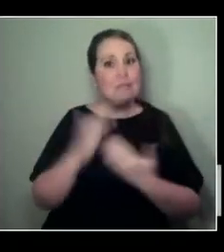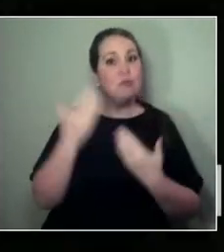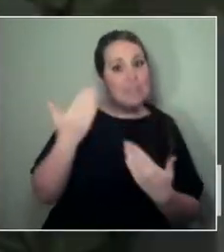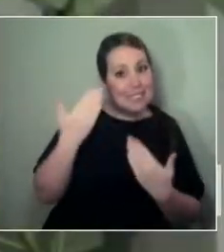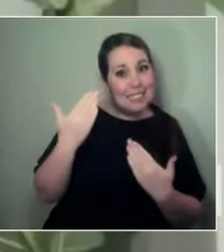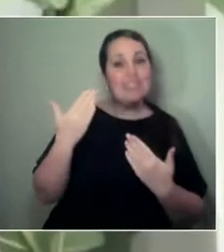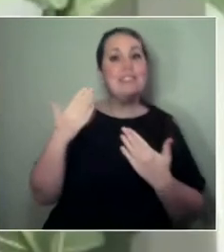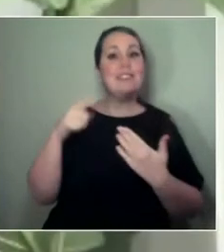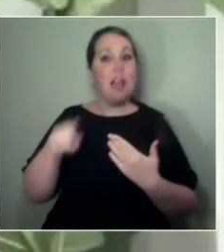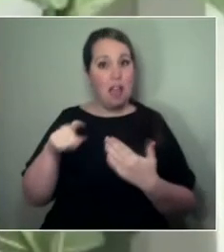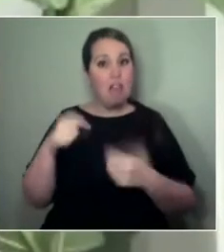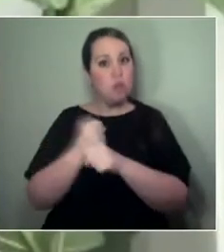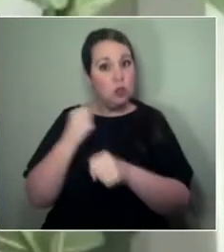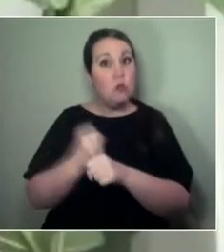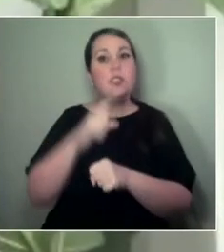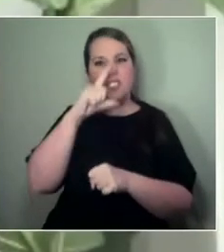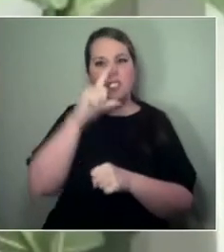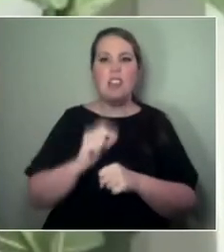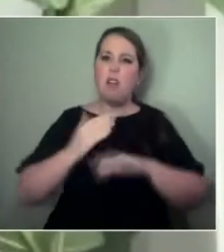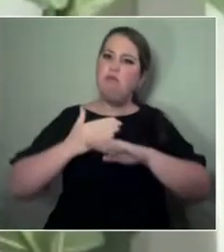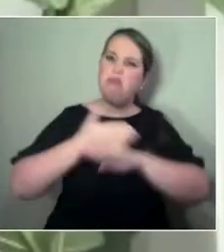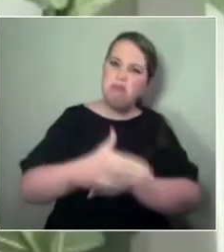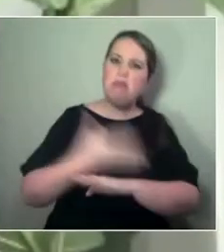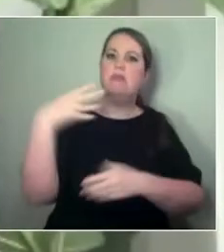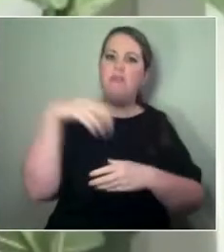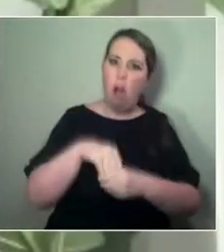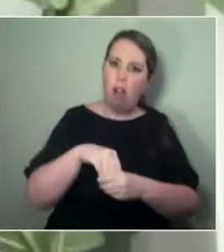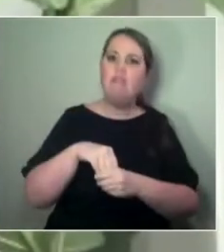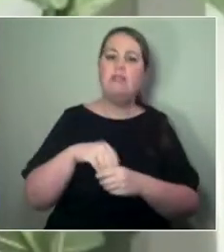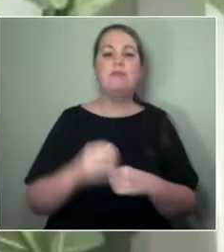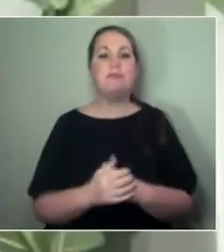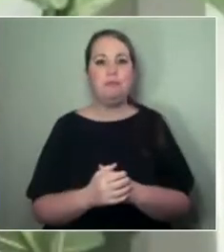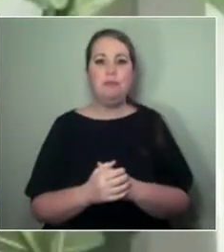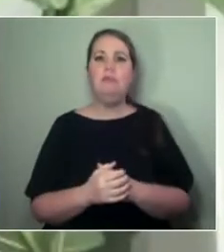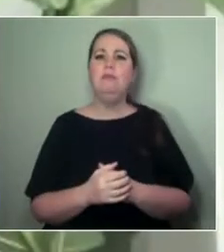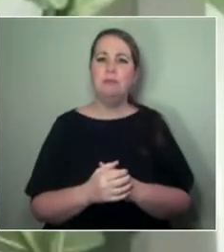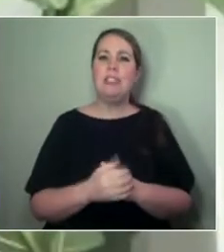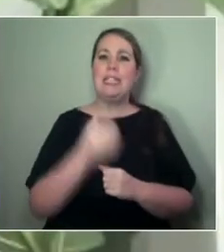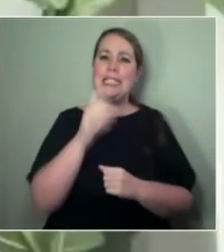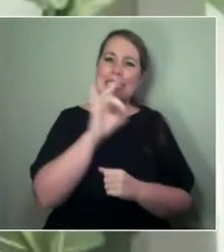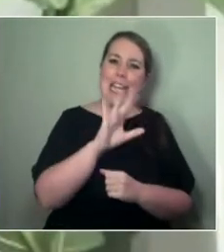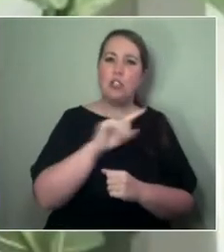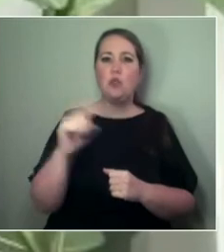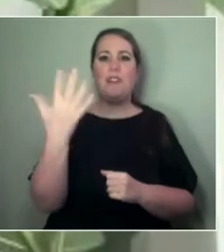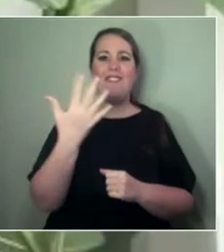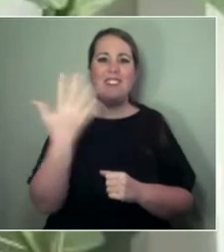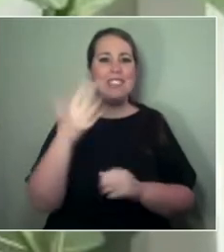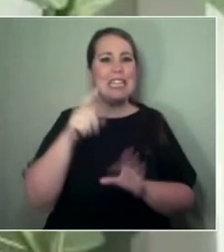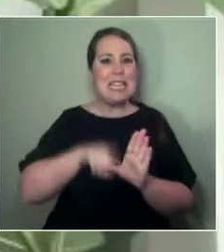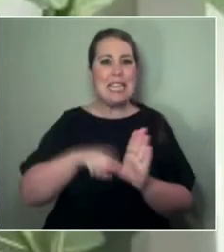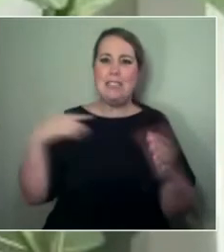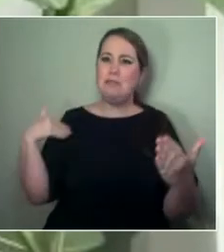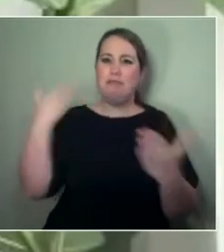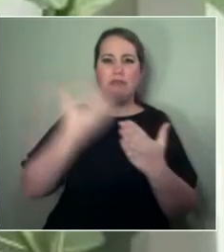There's a lot of artists who have been working in this way in the last 10, 15 years in contemporary performance,